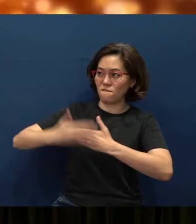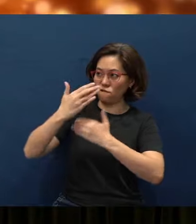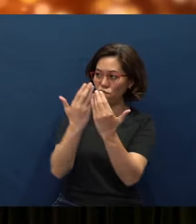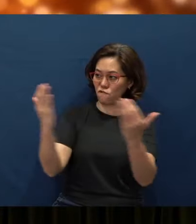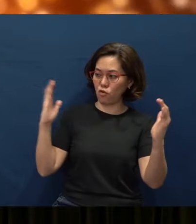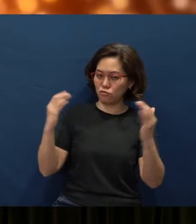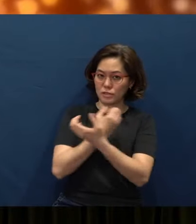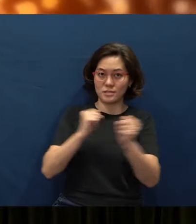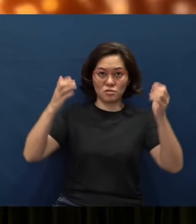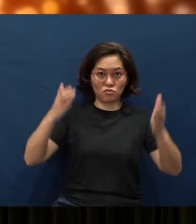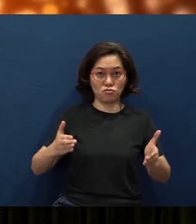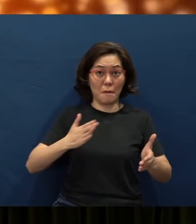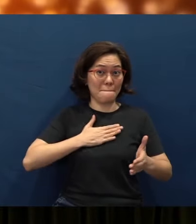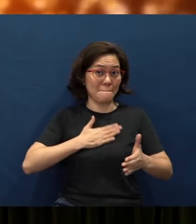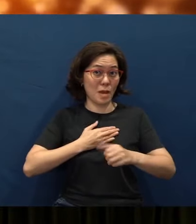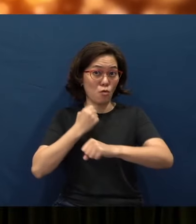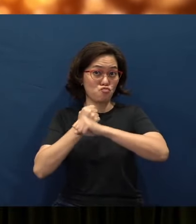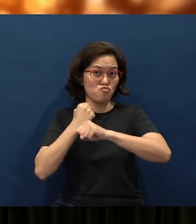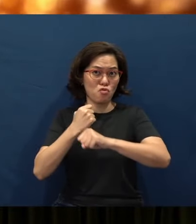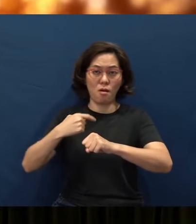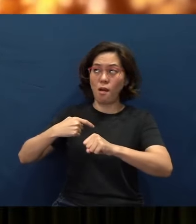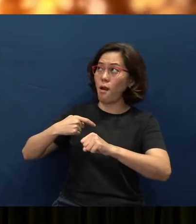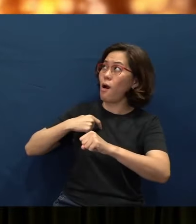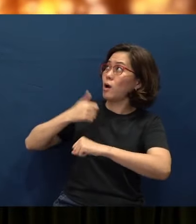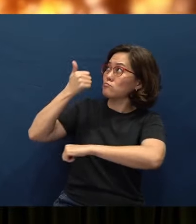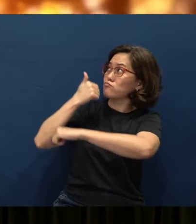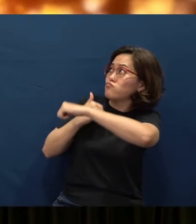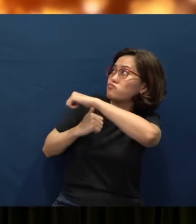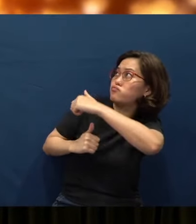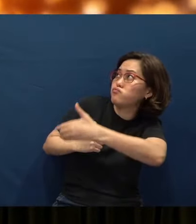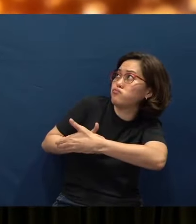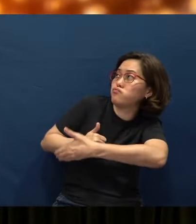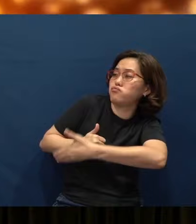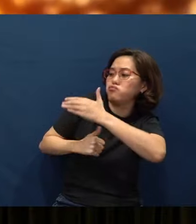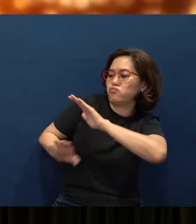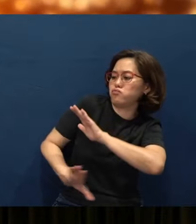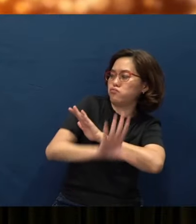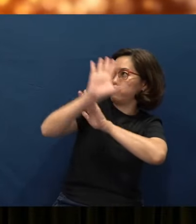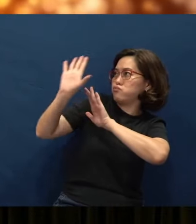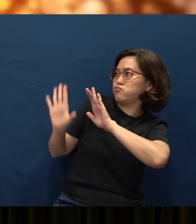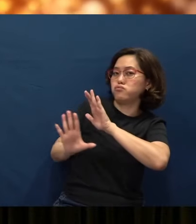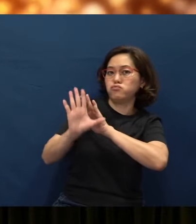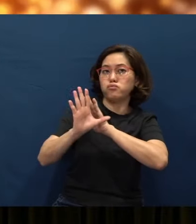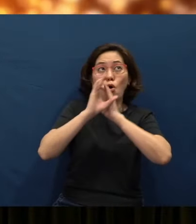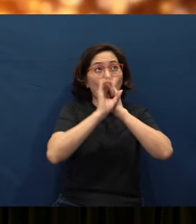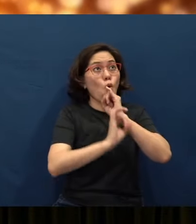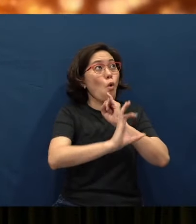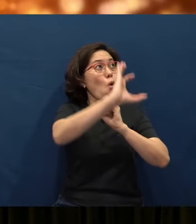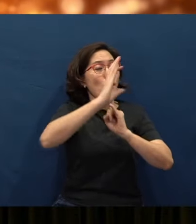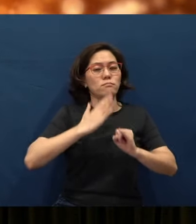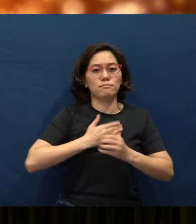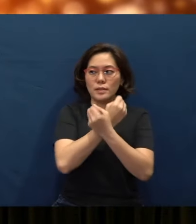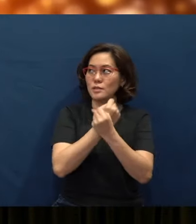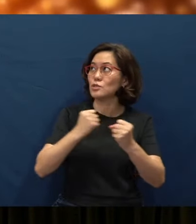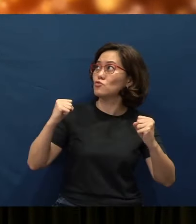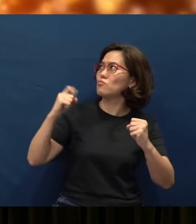my God is my rock, in whom I take refuge, my shield and the horn of my salvation, my stronghold.